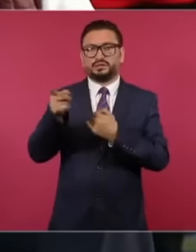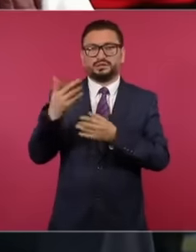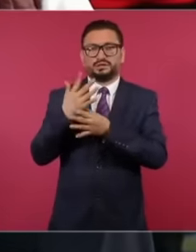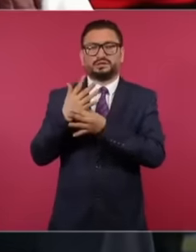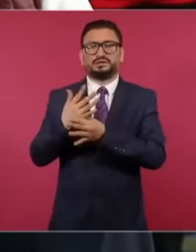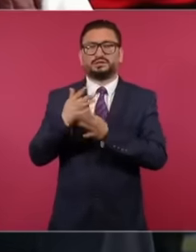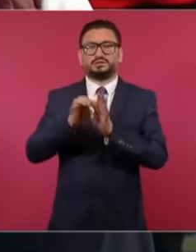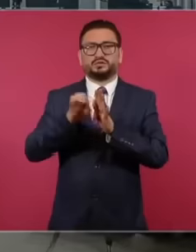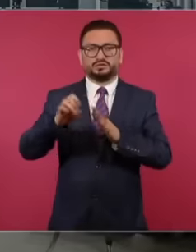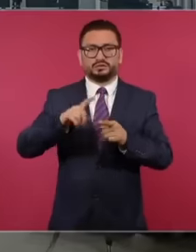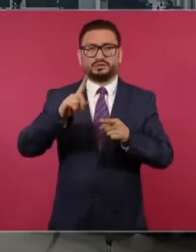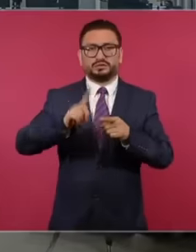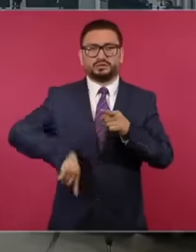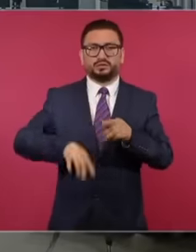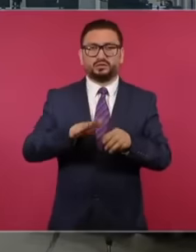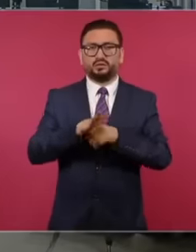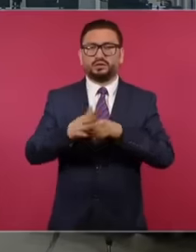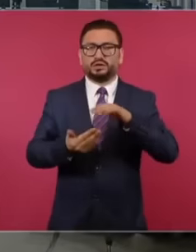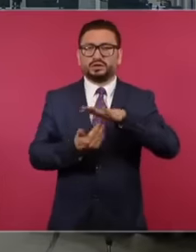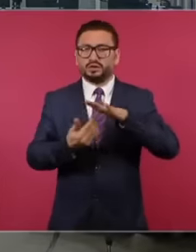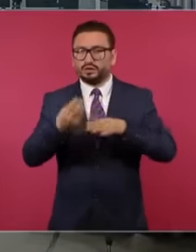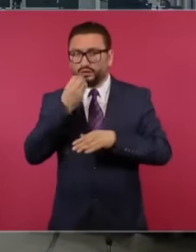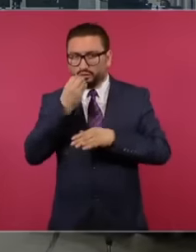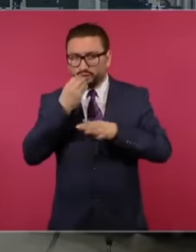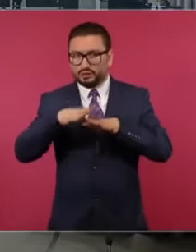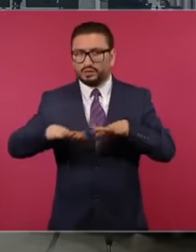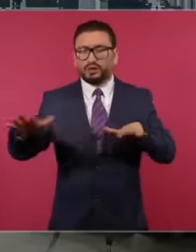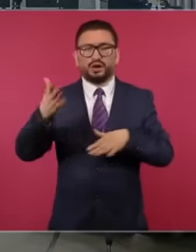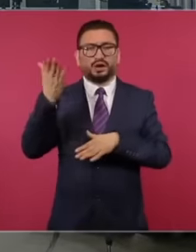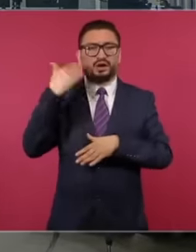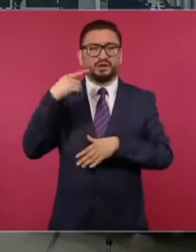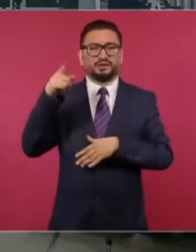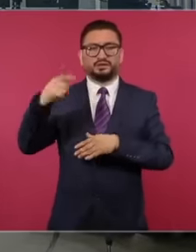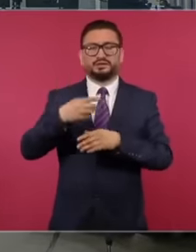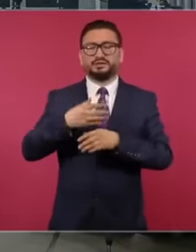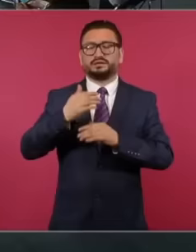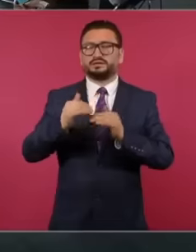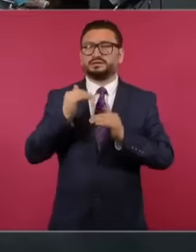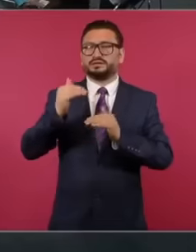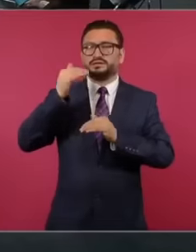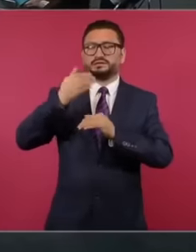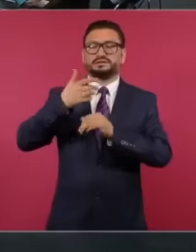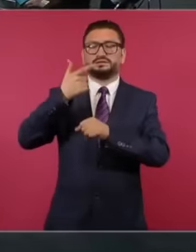eliminated the dining room service, a dining room that was located on the seventh floor of the